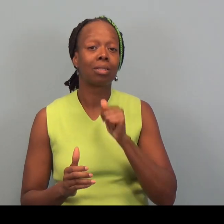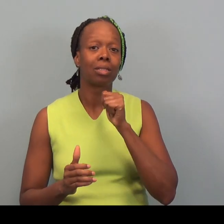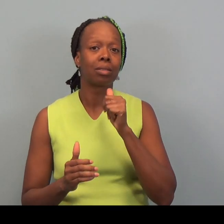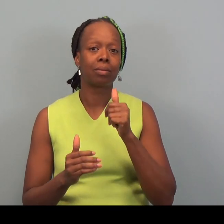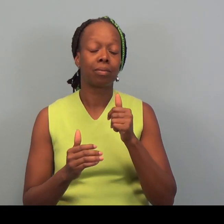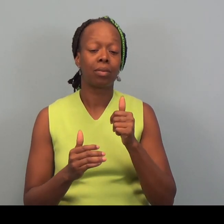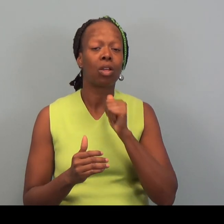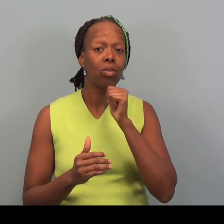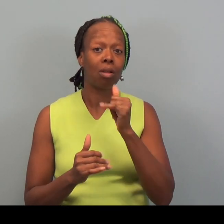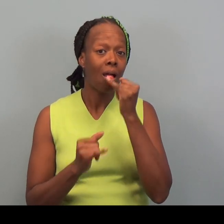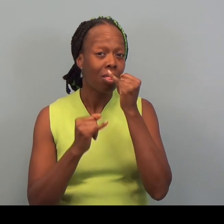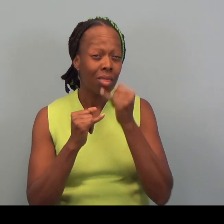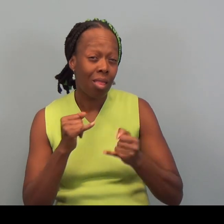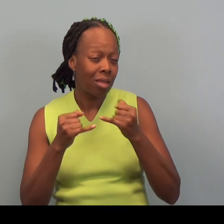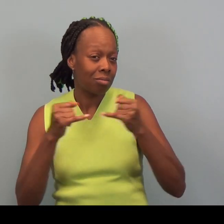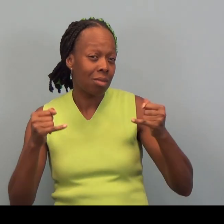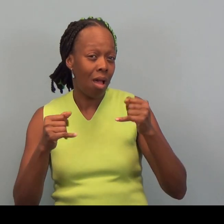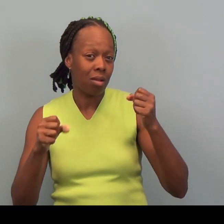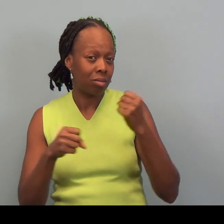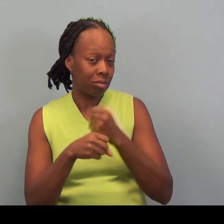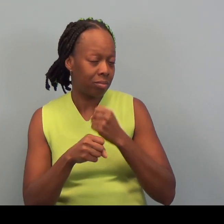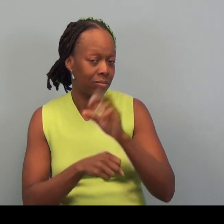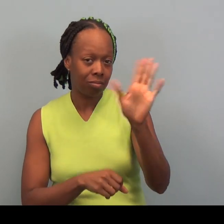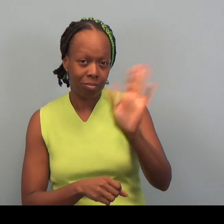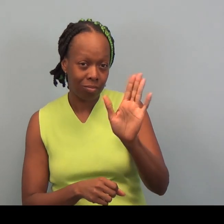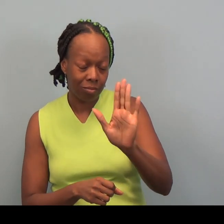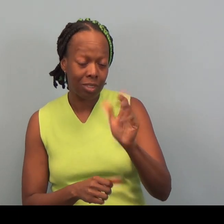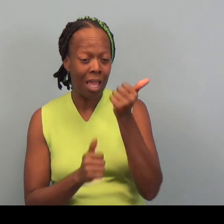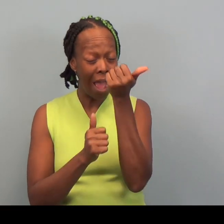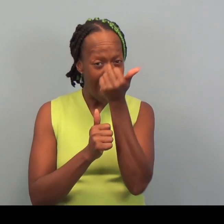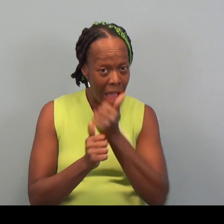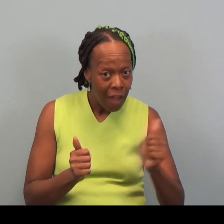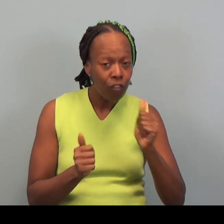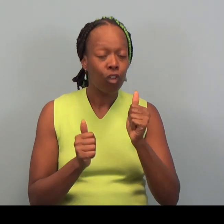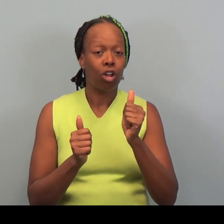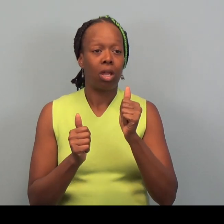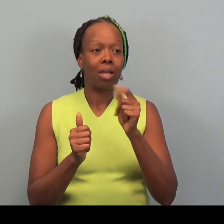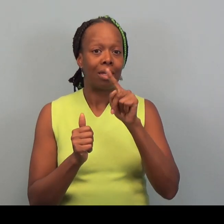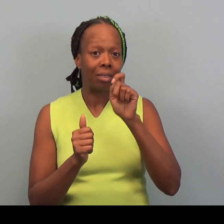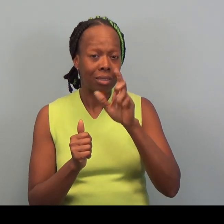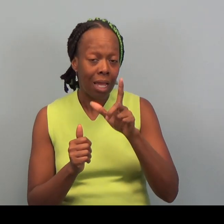Every tax return that we do here at the tax site is reviewed by a second volunteer